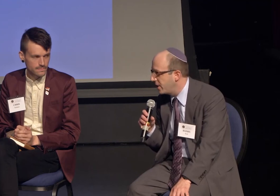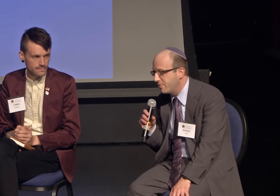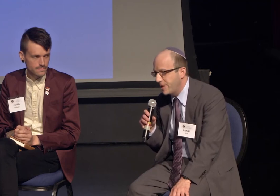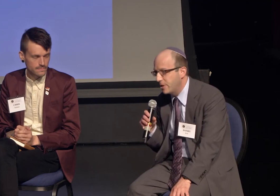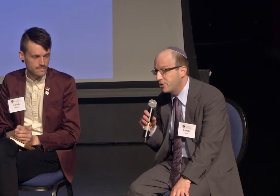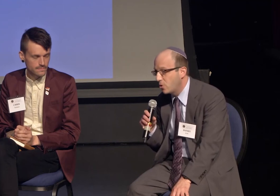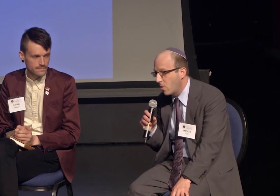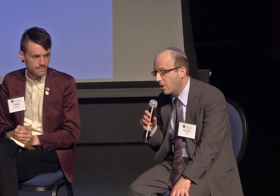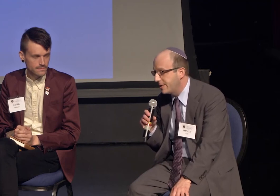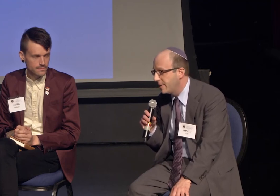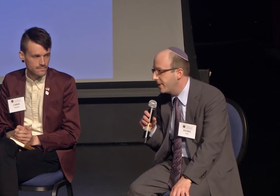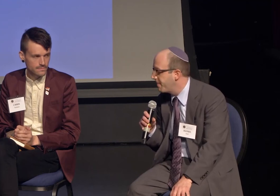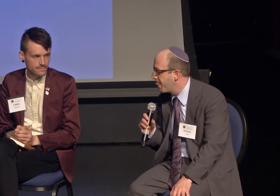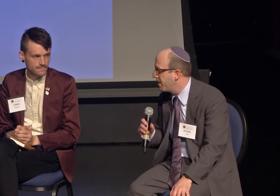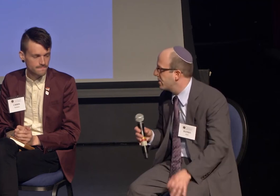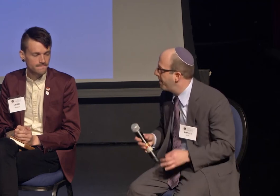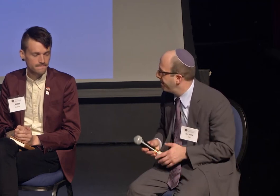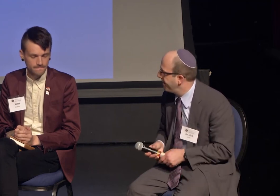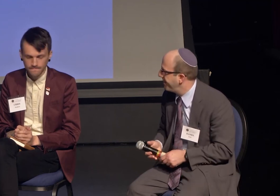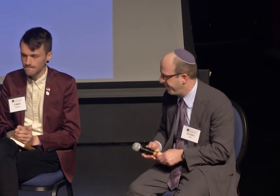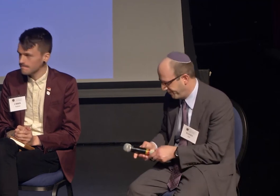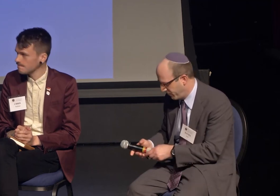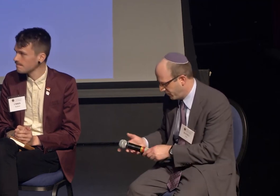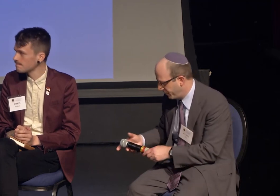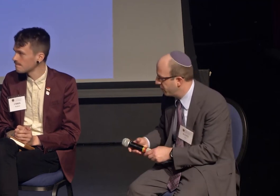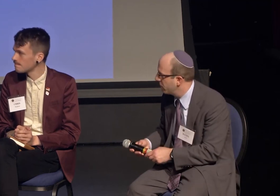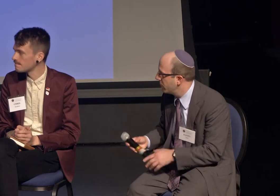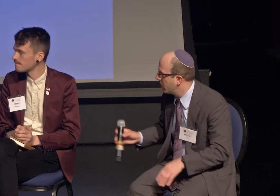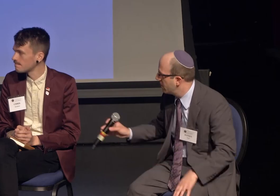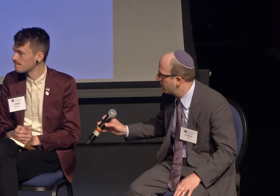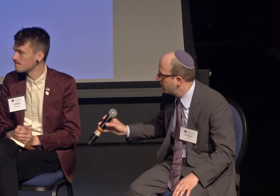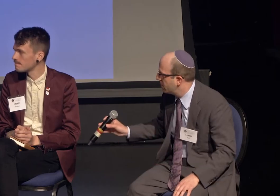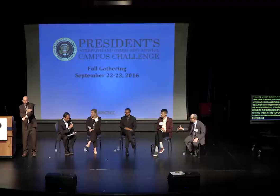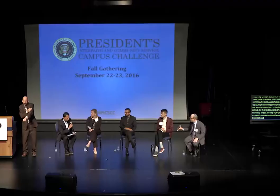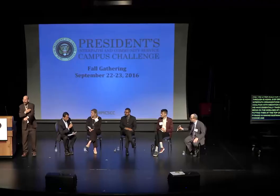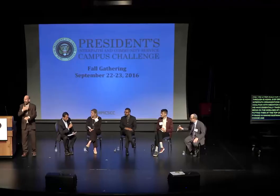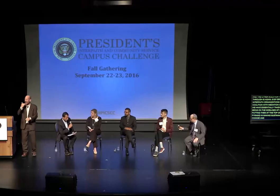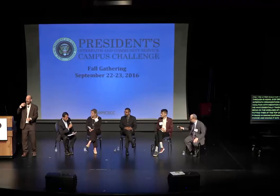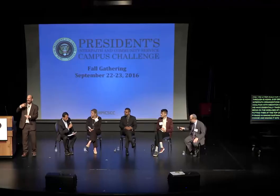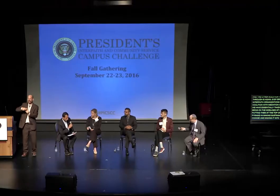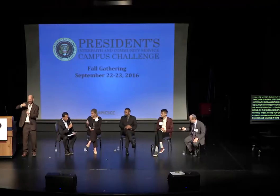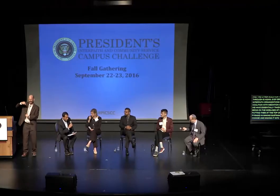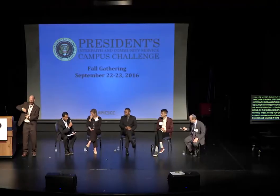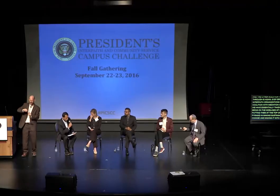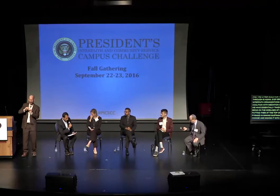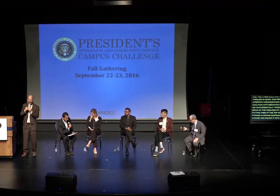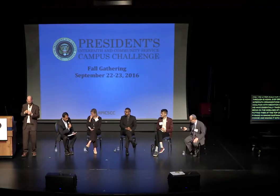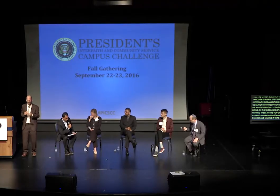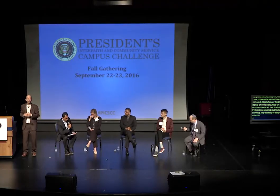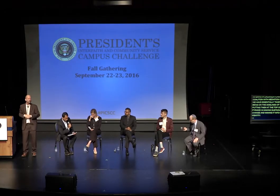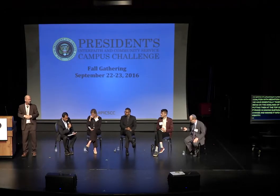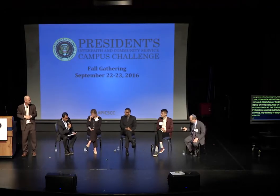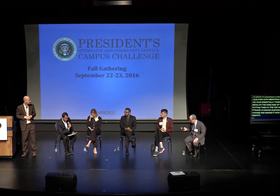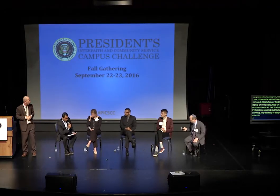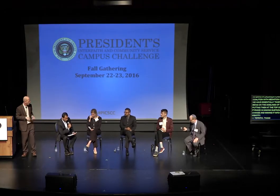and making it into core identity. Terrific, thank you. So we have a couple of great questions here.